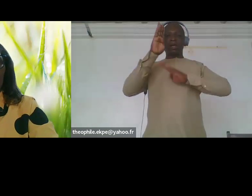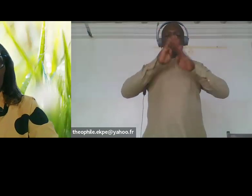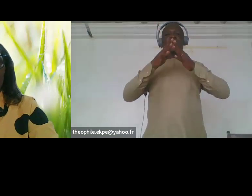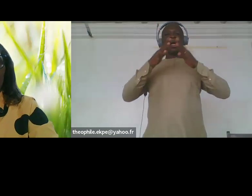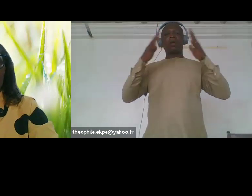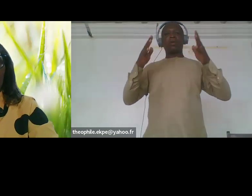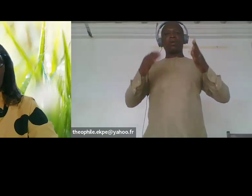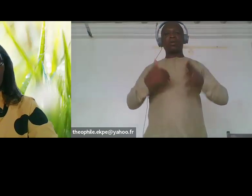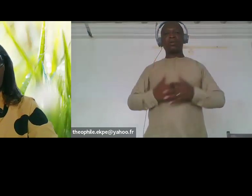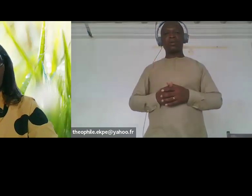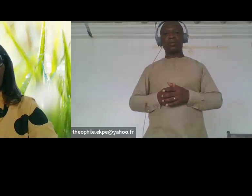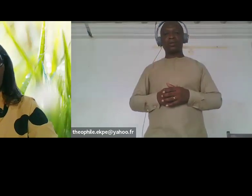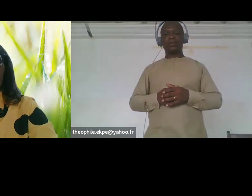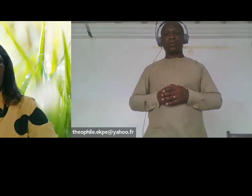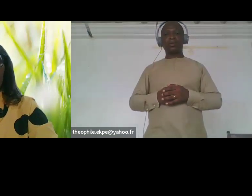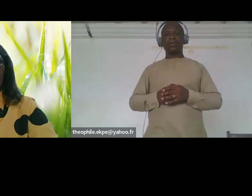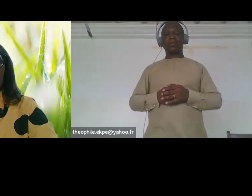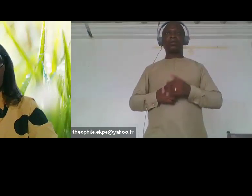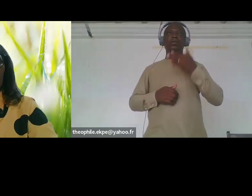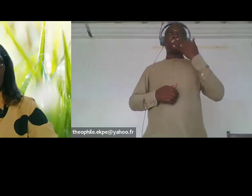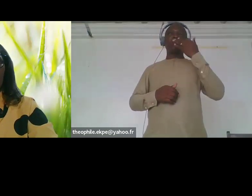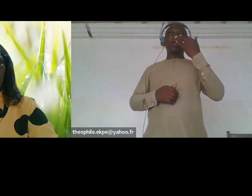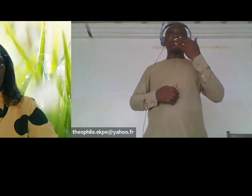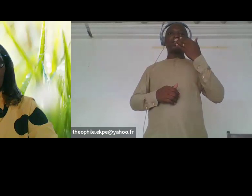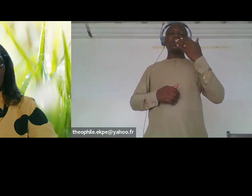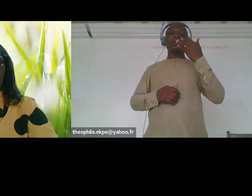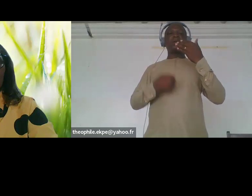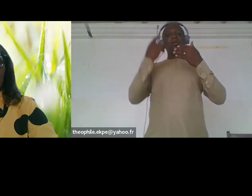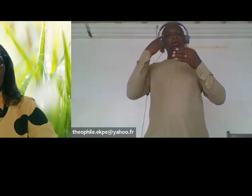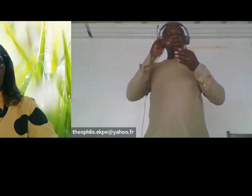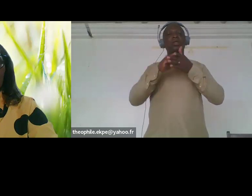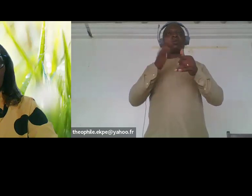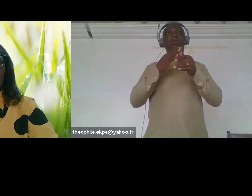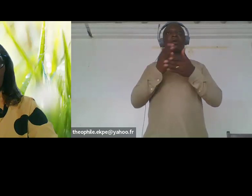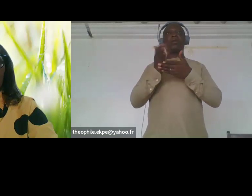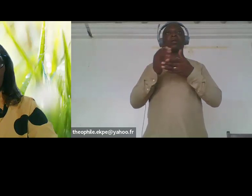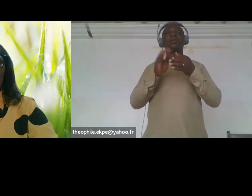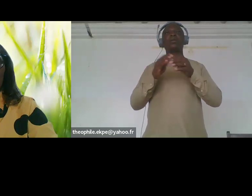you merci pouretteemière pare de tvention